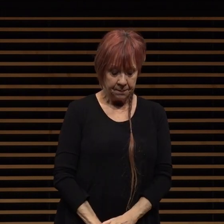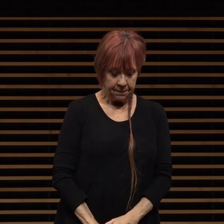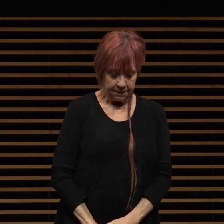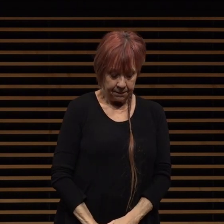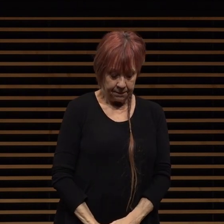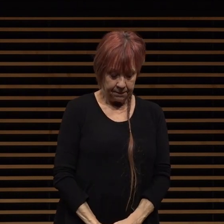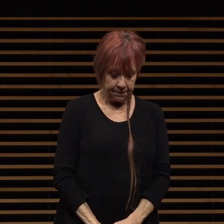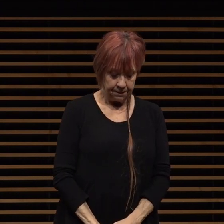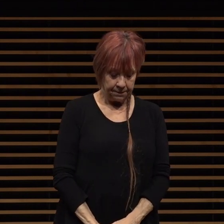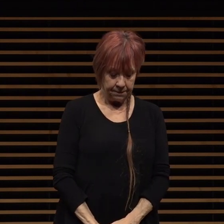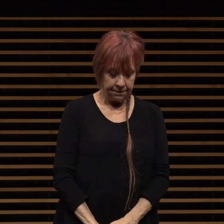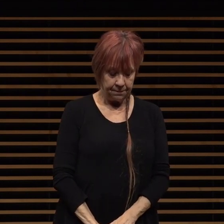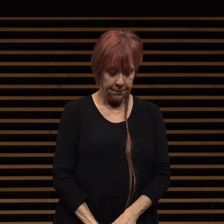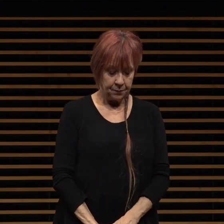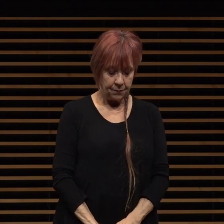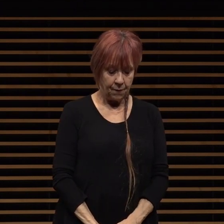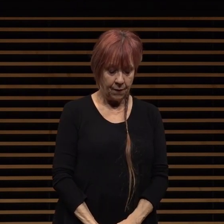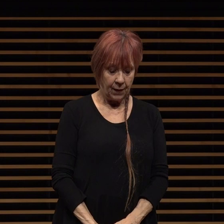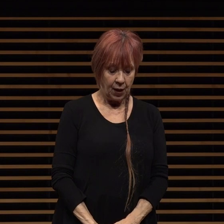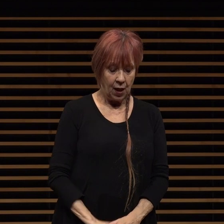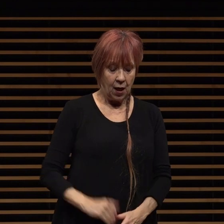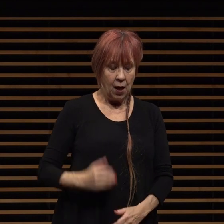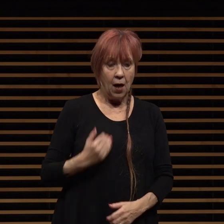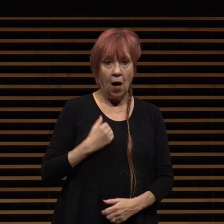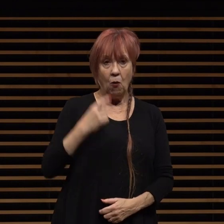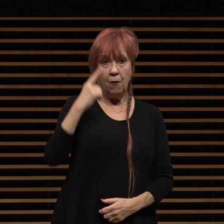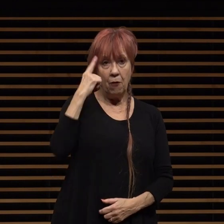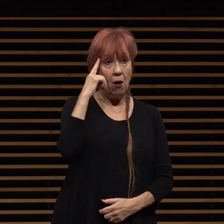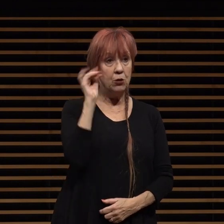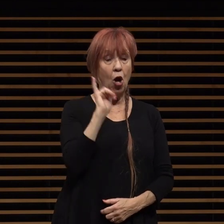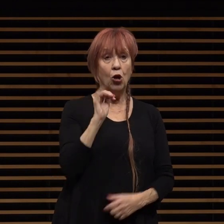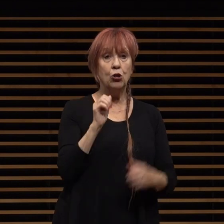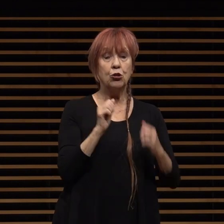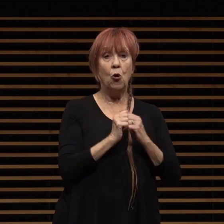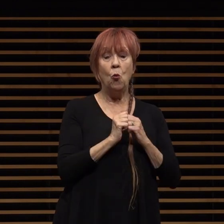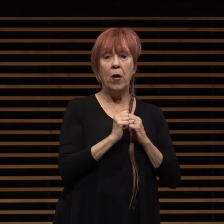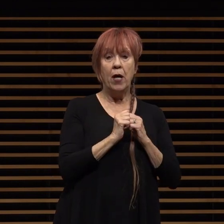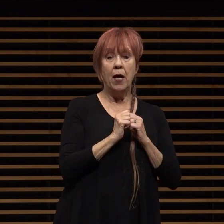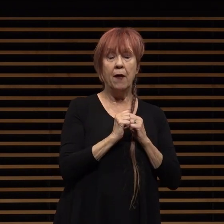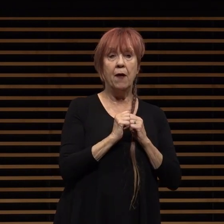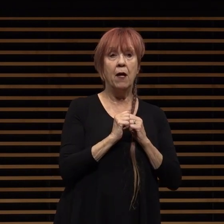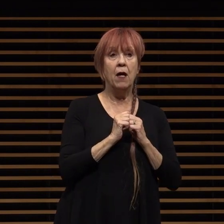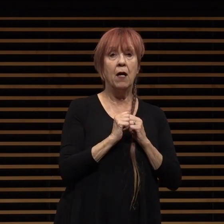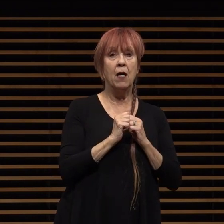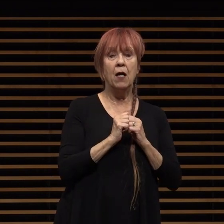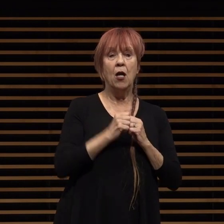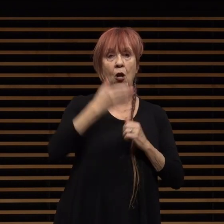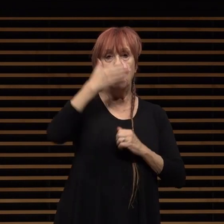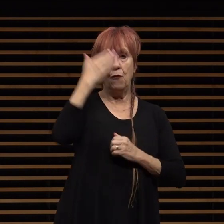our our thoughts are also with the incredible front